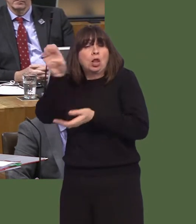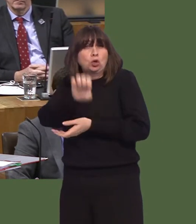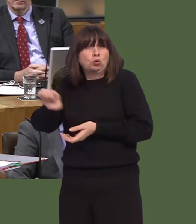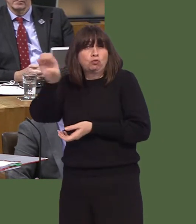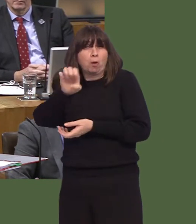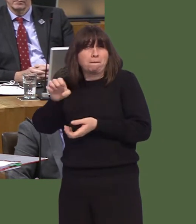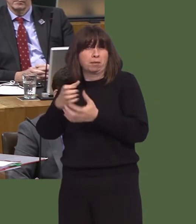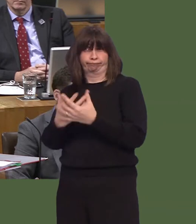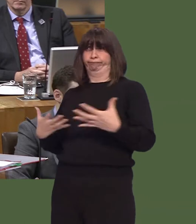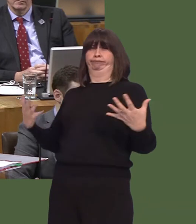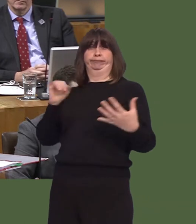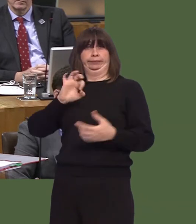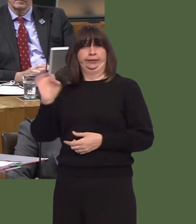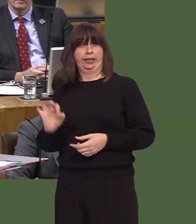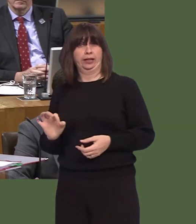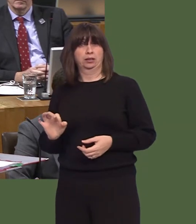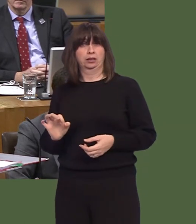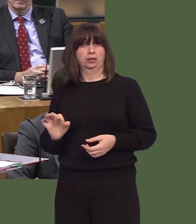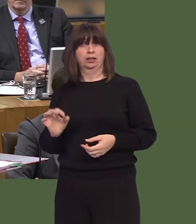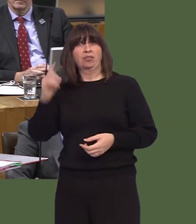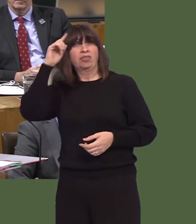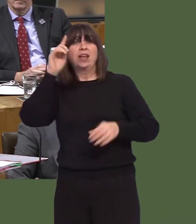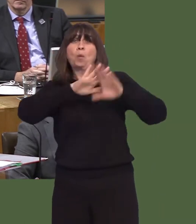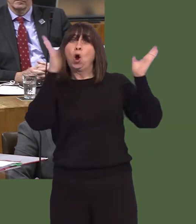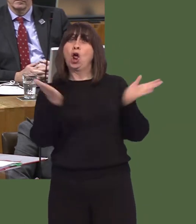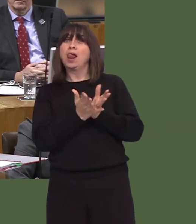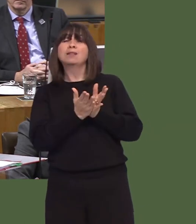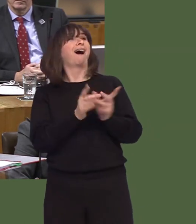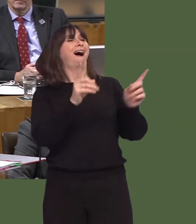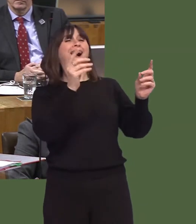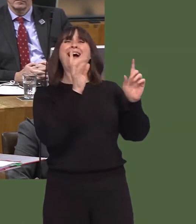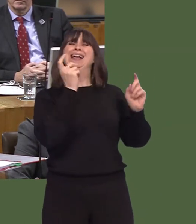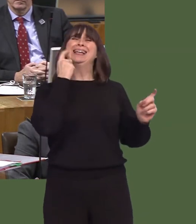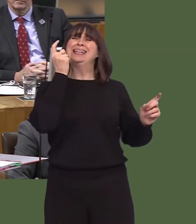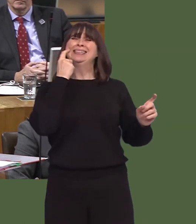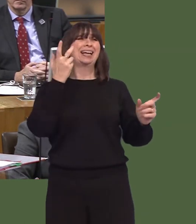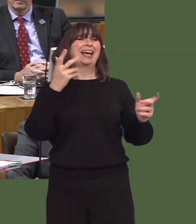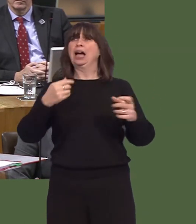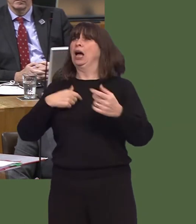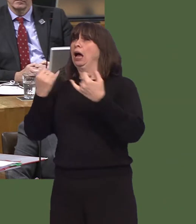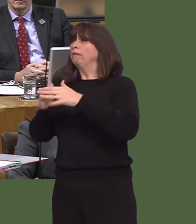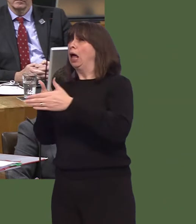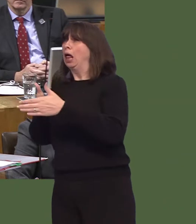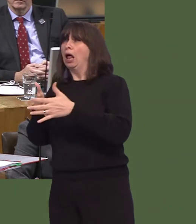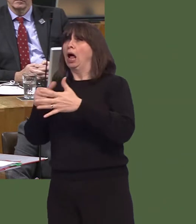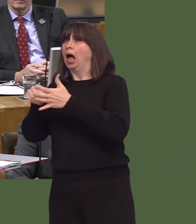It's fantasy to suggest that somehow a new market or markets will appear by next year in order to mop up all these exports.